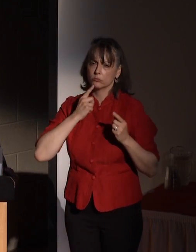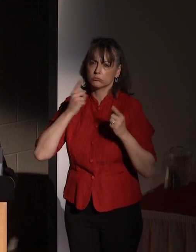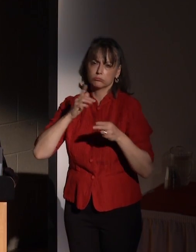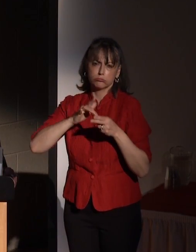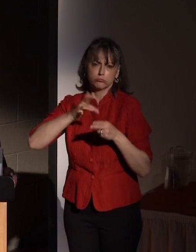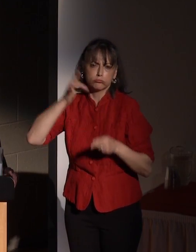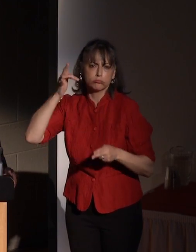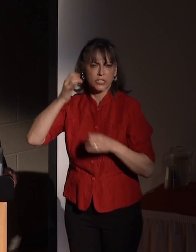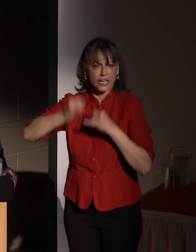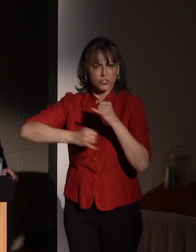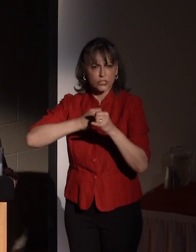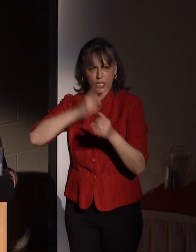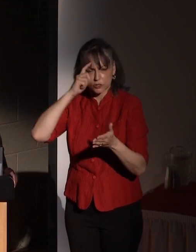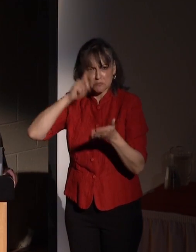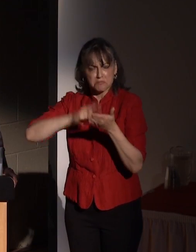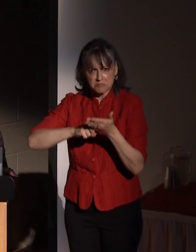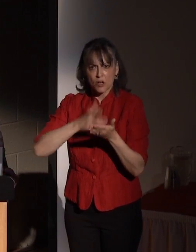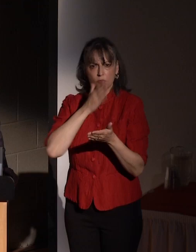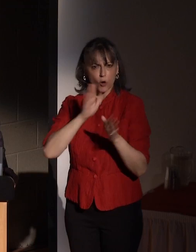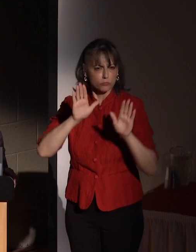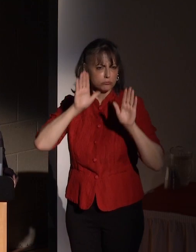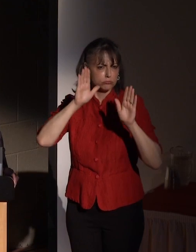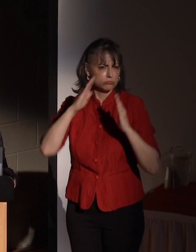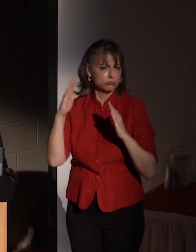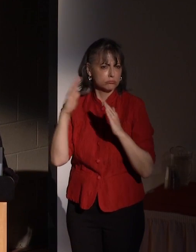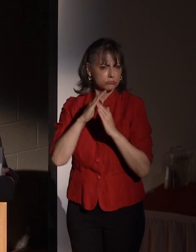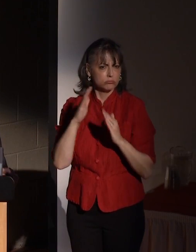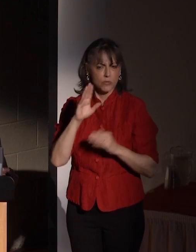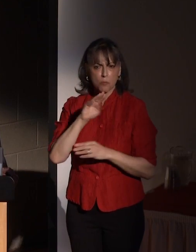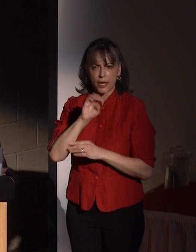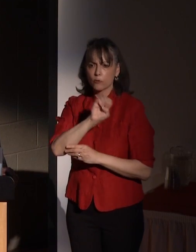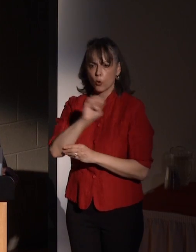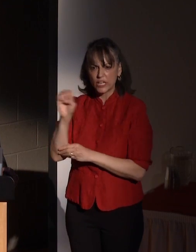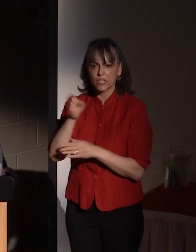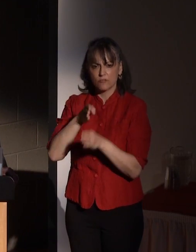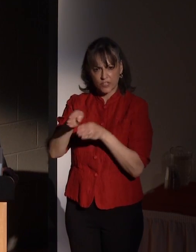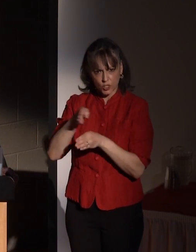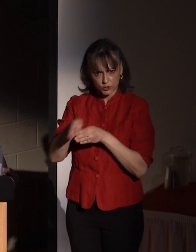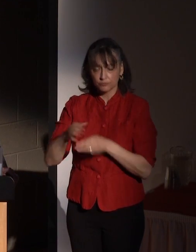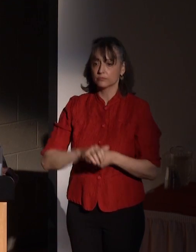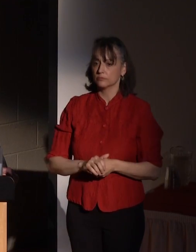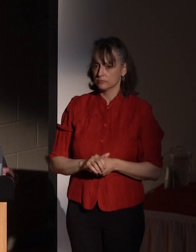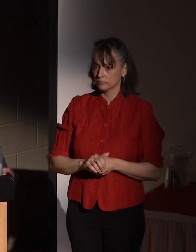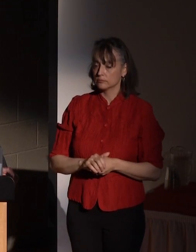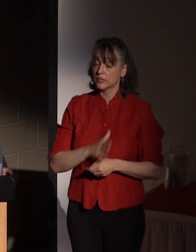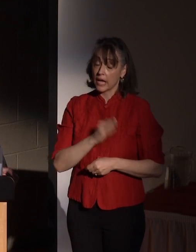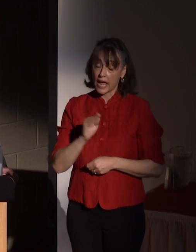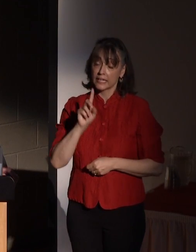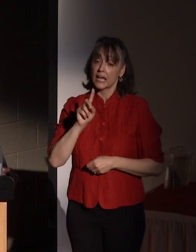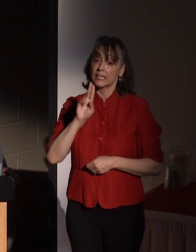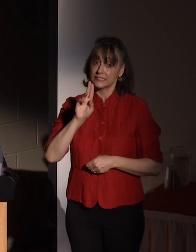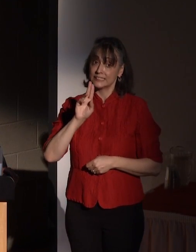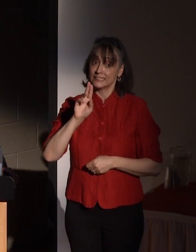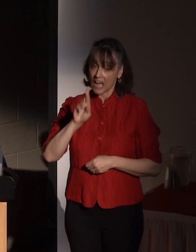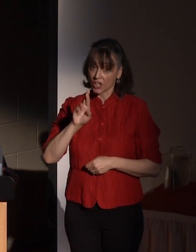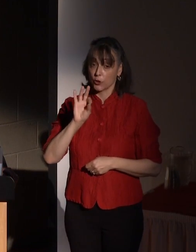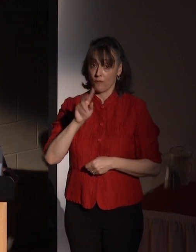internationally recognized for excellence in microelectronics, as has Dr. Fuller.